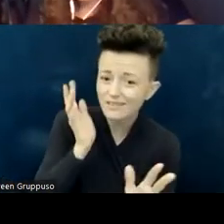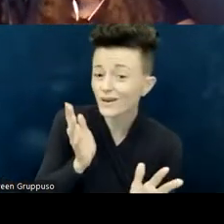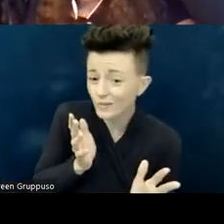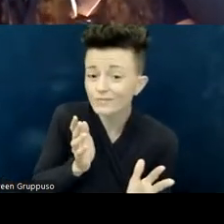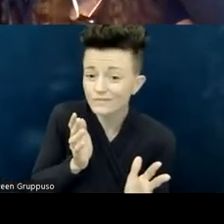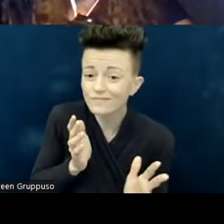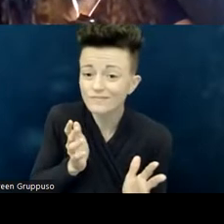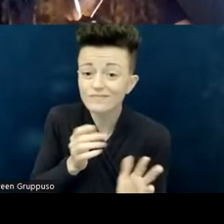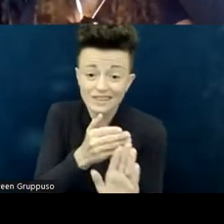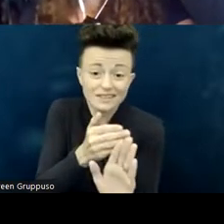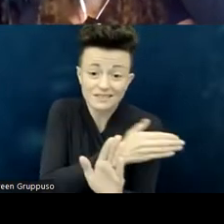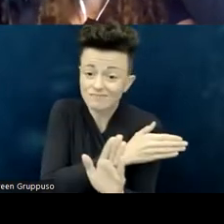environments.